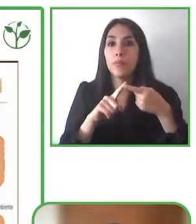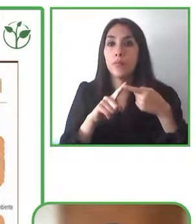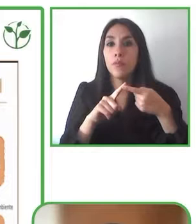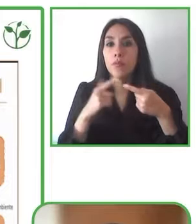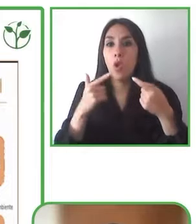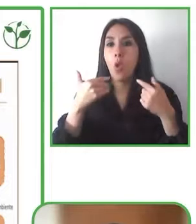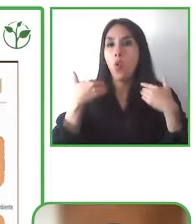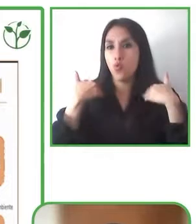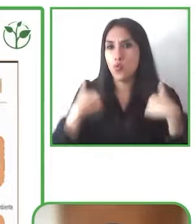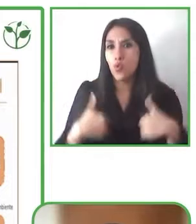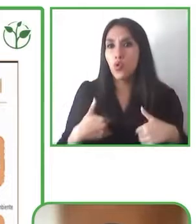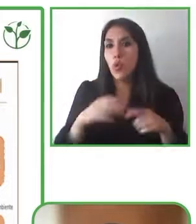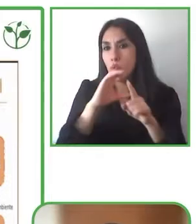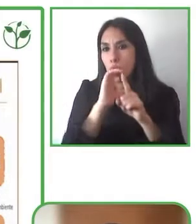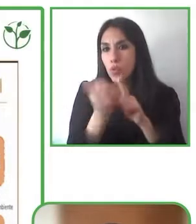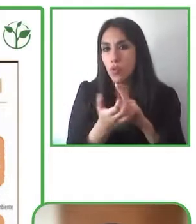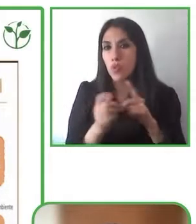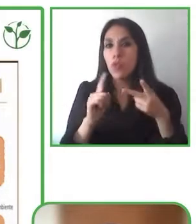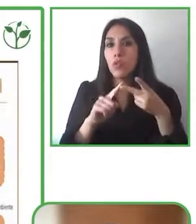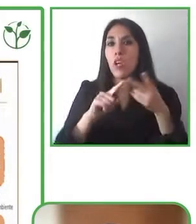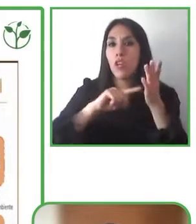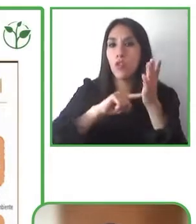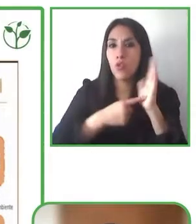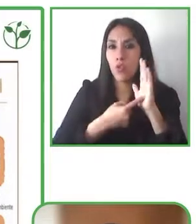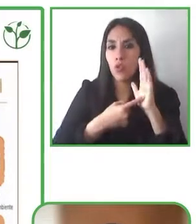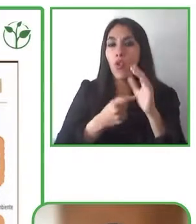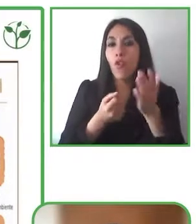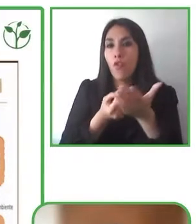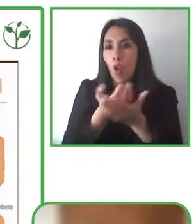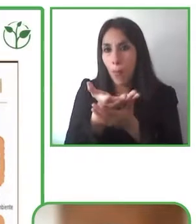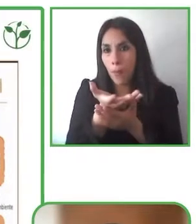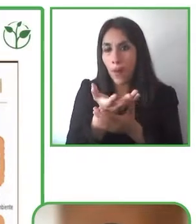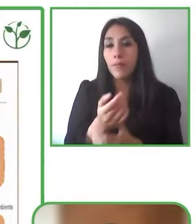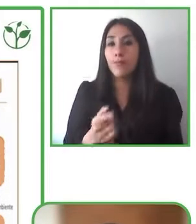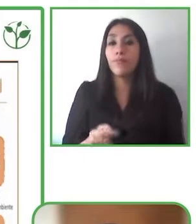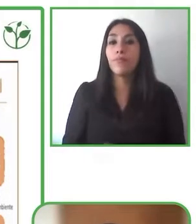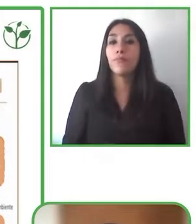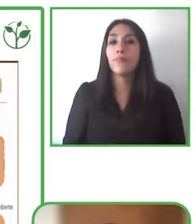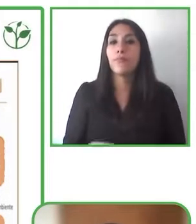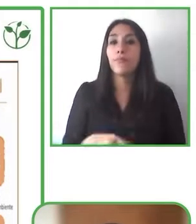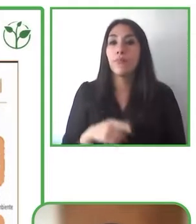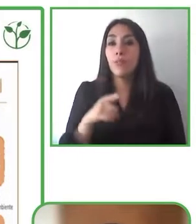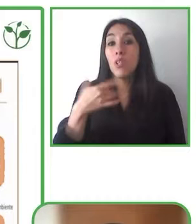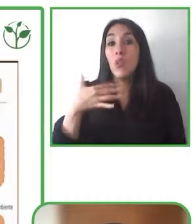and the role of the information technologies that play an in very